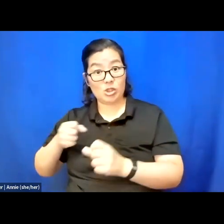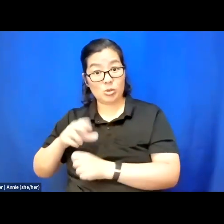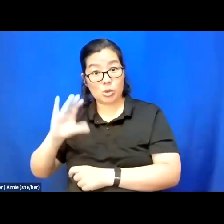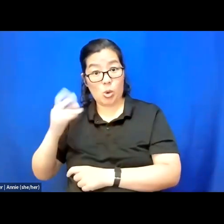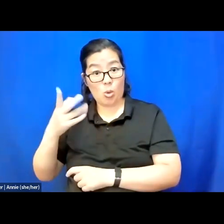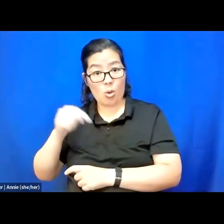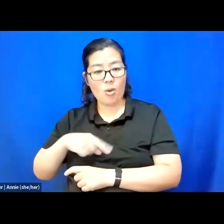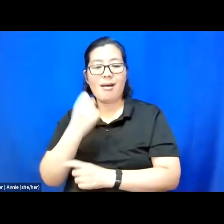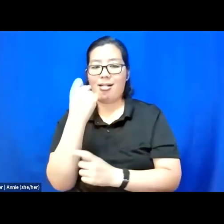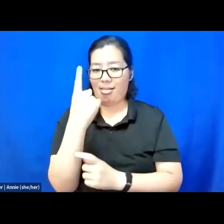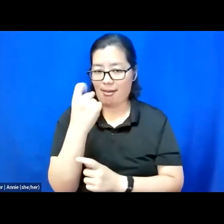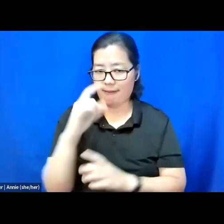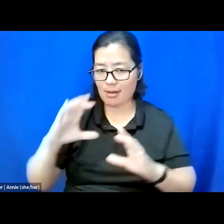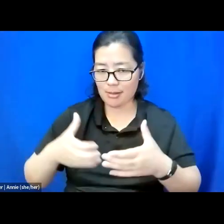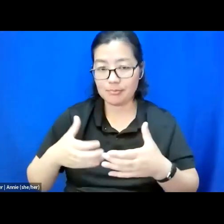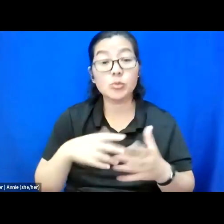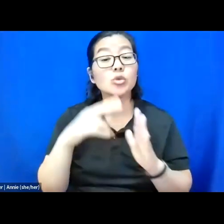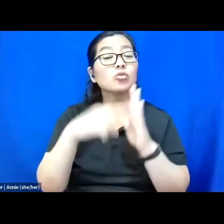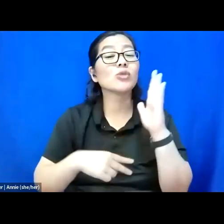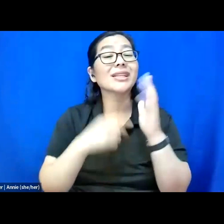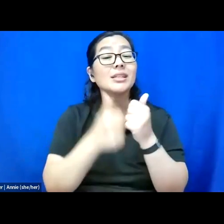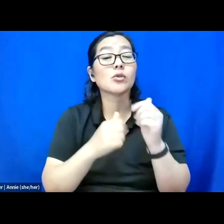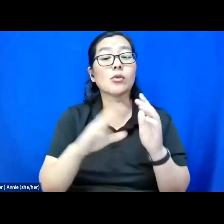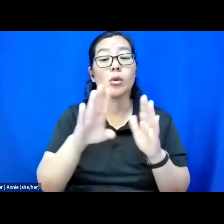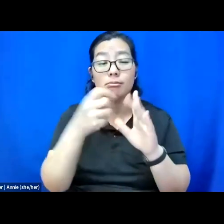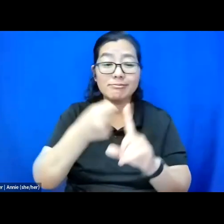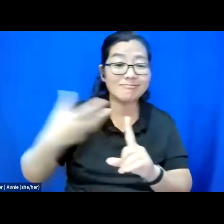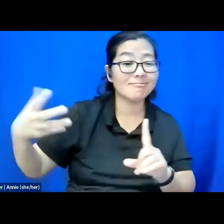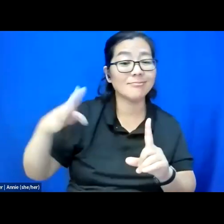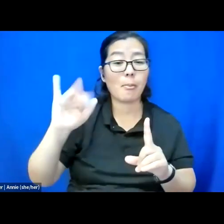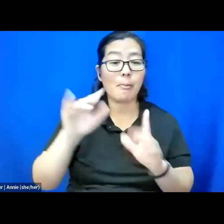I'd like to read each of their bios now, as a few won't be participating today,